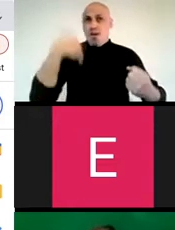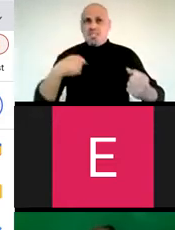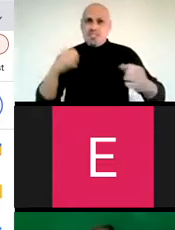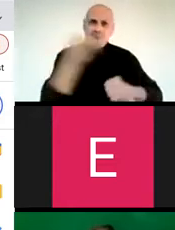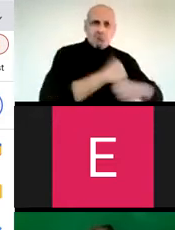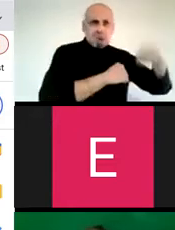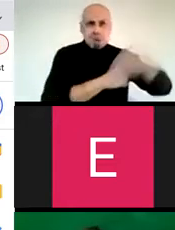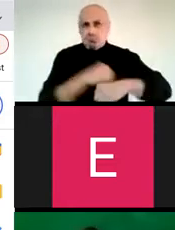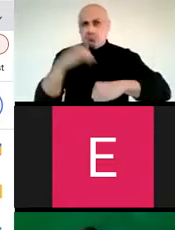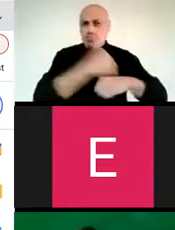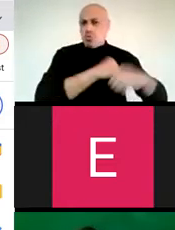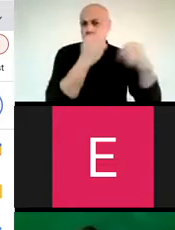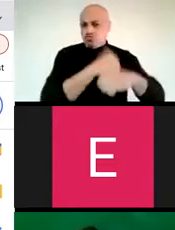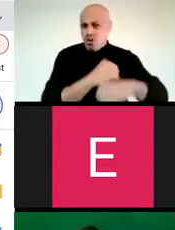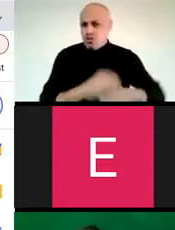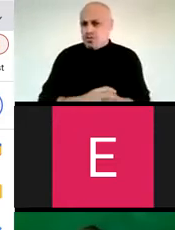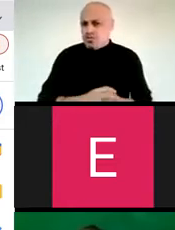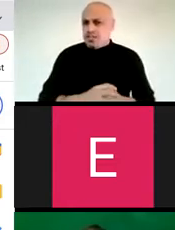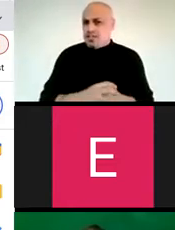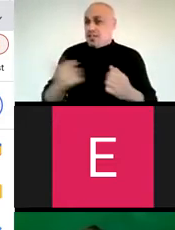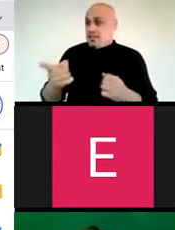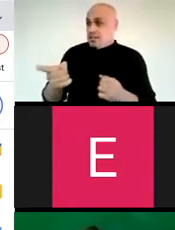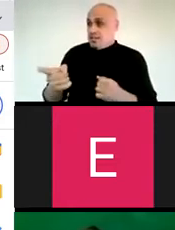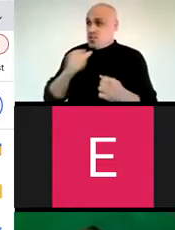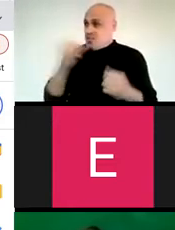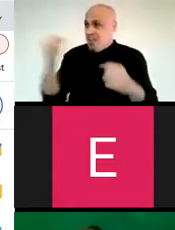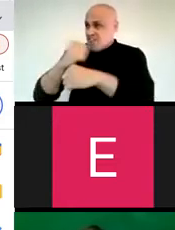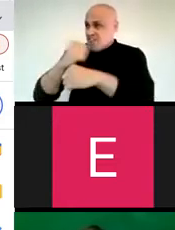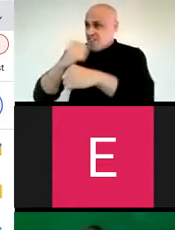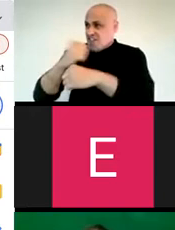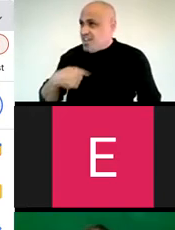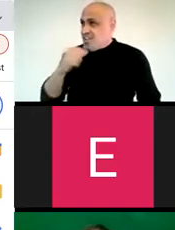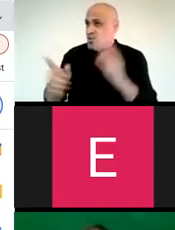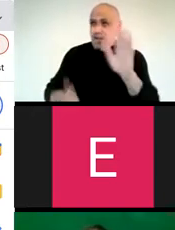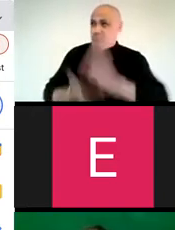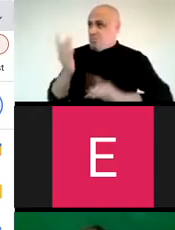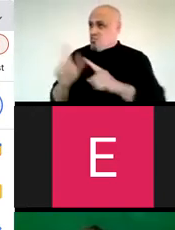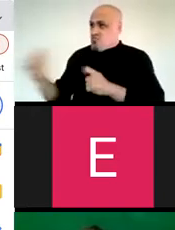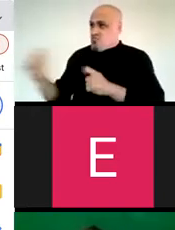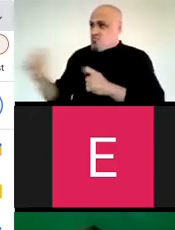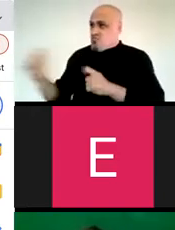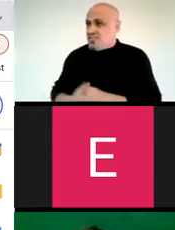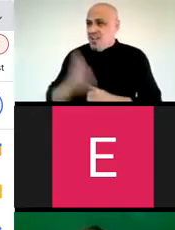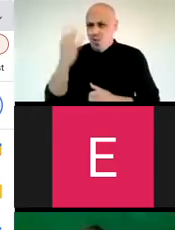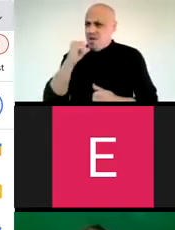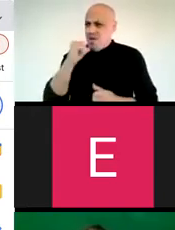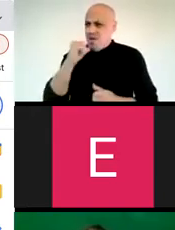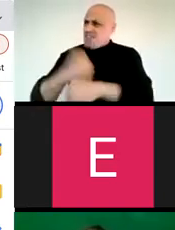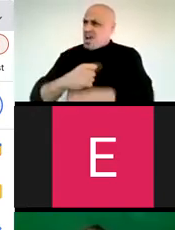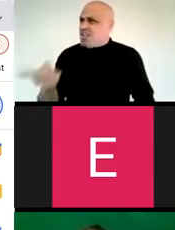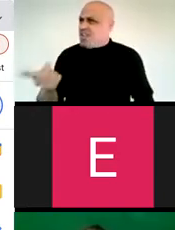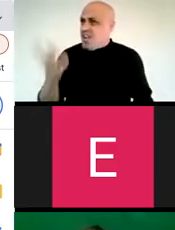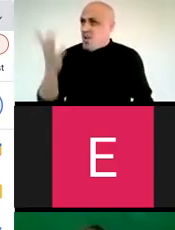right to be brave, I have paid my dues. Why are you not brave? Did you not fight? Did you not run away?